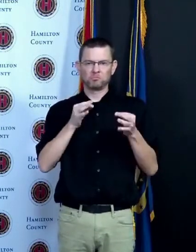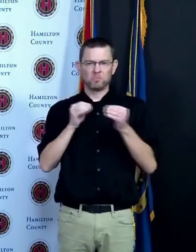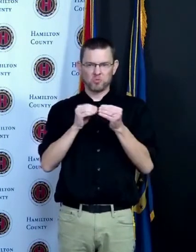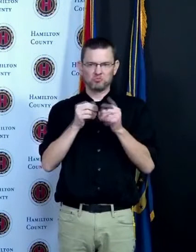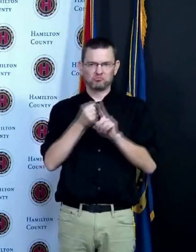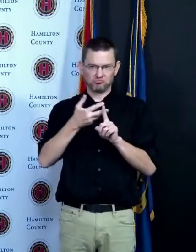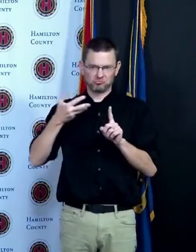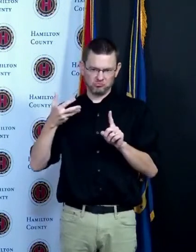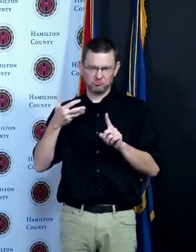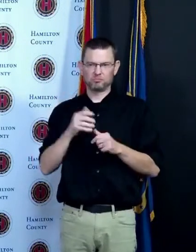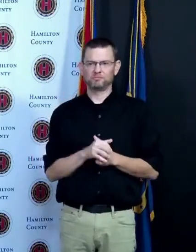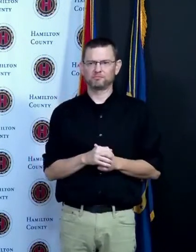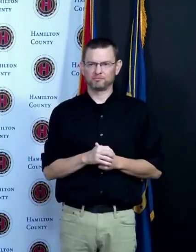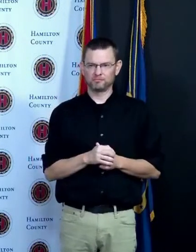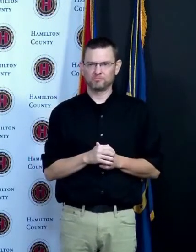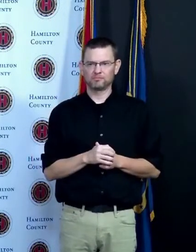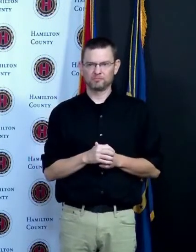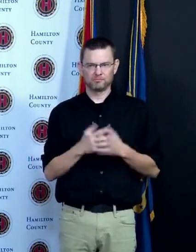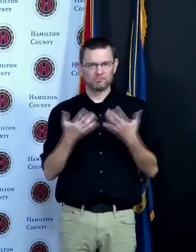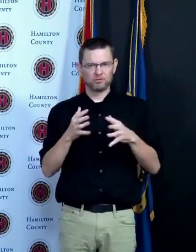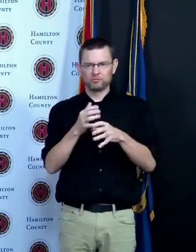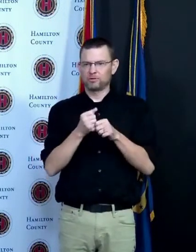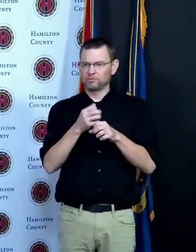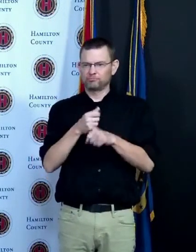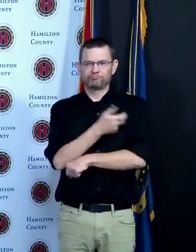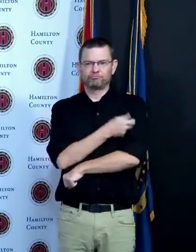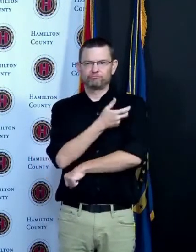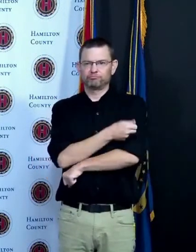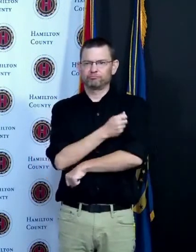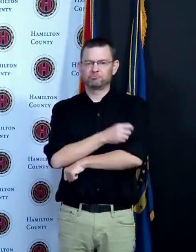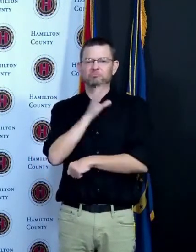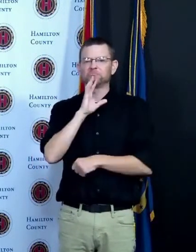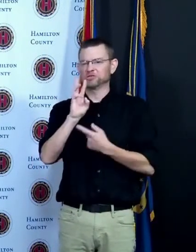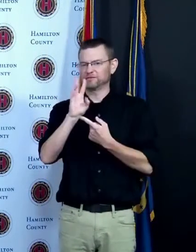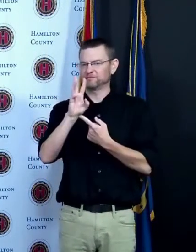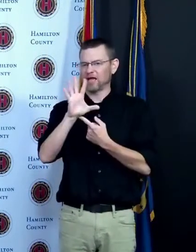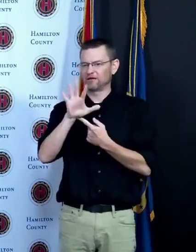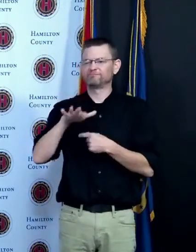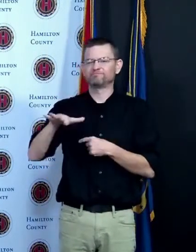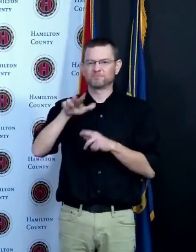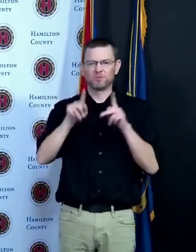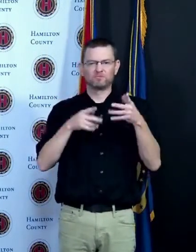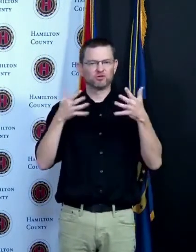gotten their vaccine so again now is the time for everybody to go get the vaccine